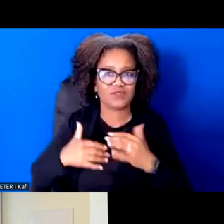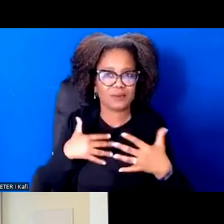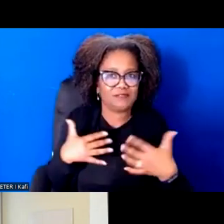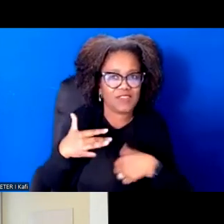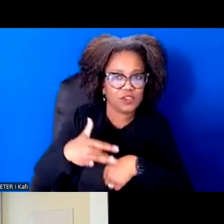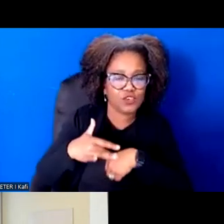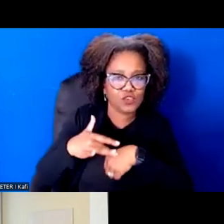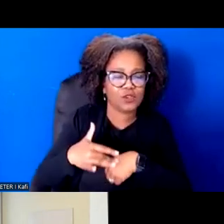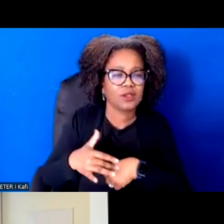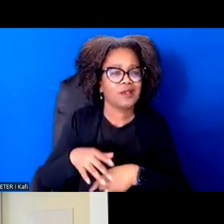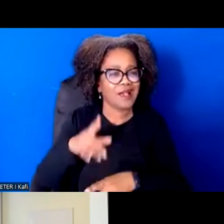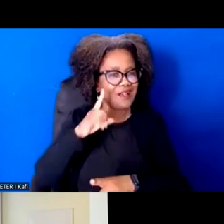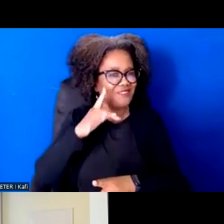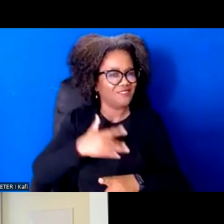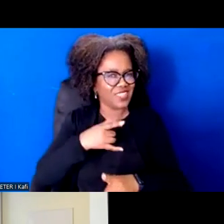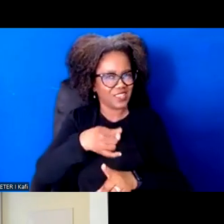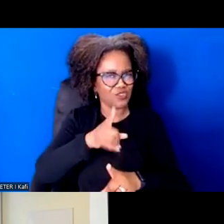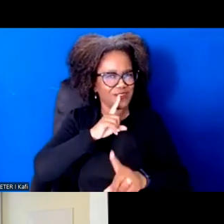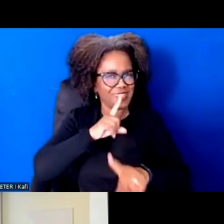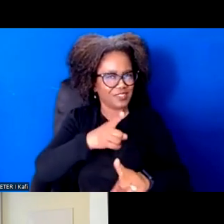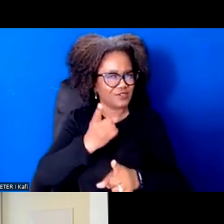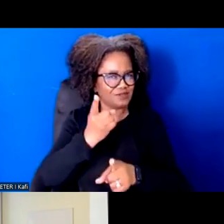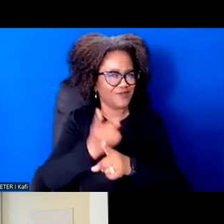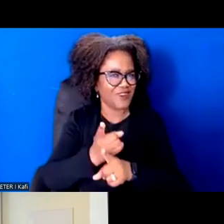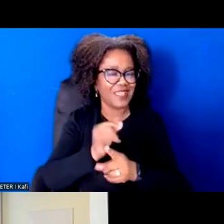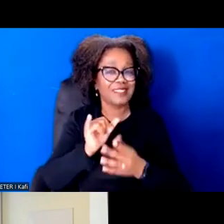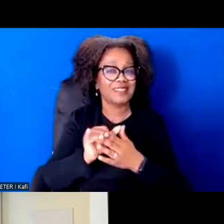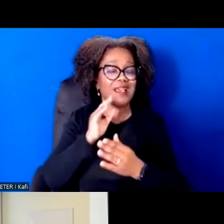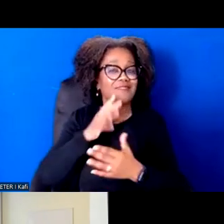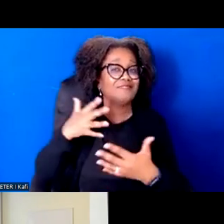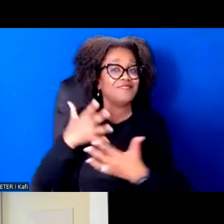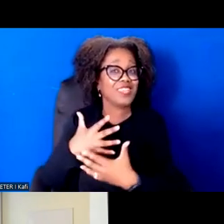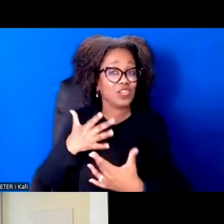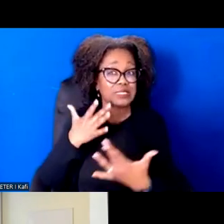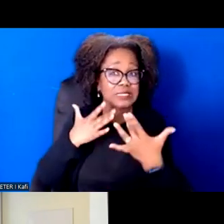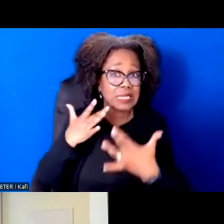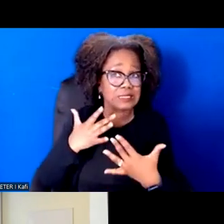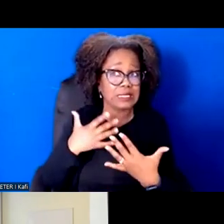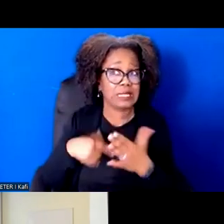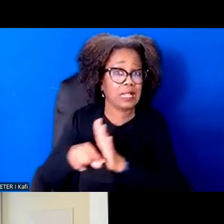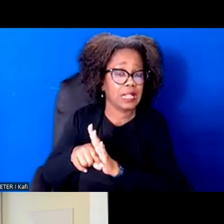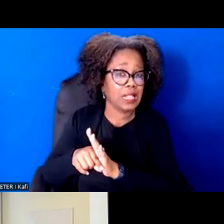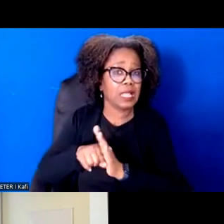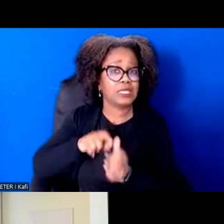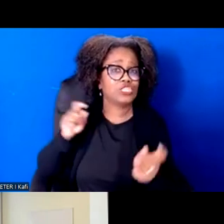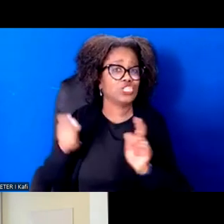that that fear into collective action is really a strong way to do that. Meanwhile, we got like a just a couple of minutes left.